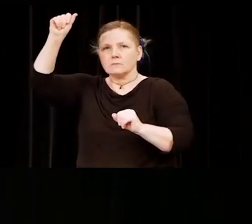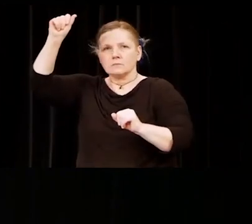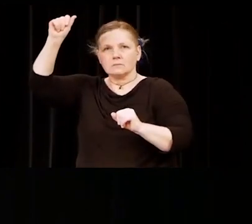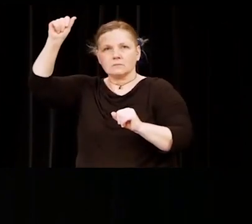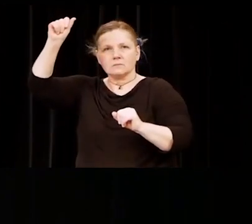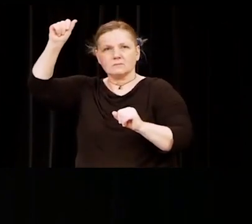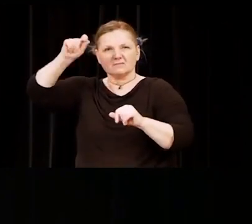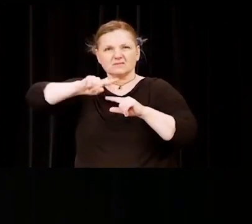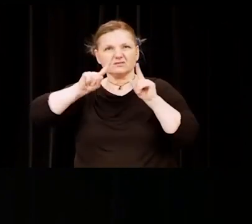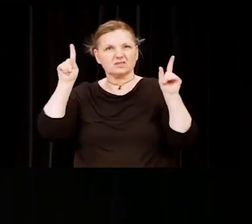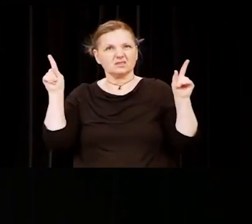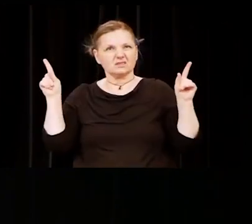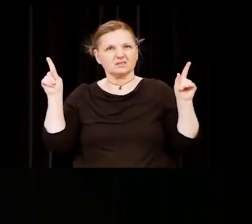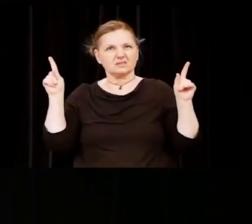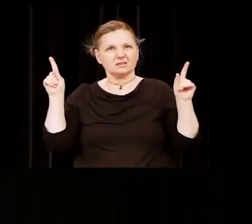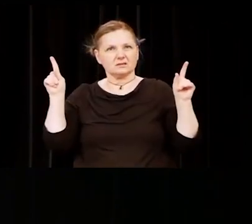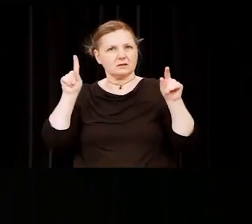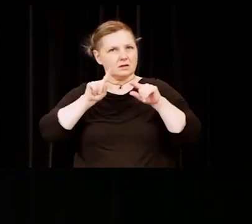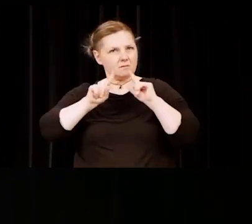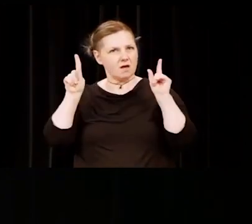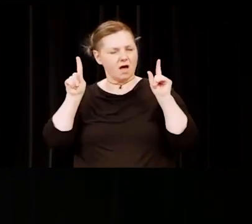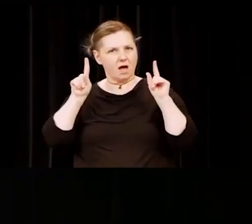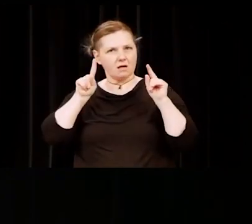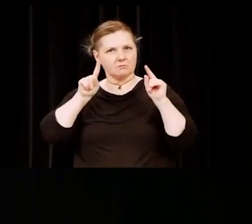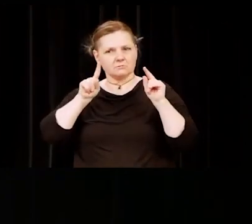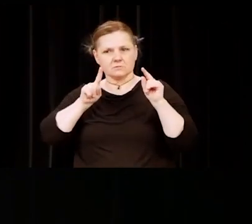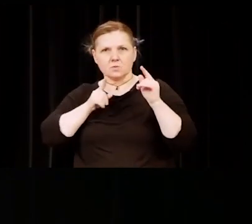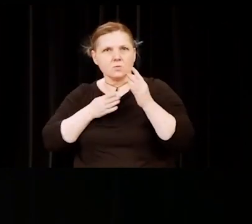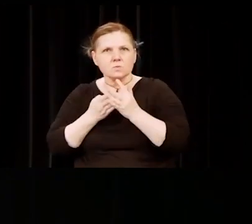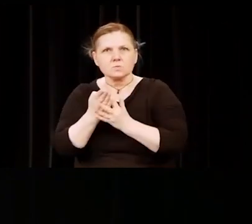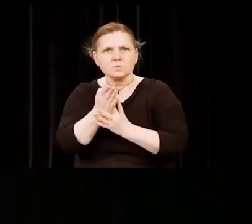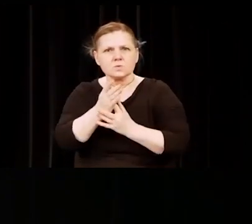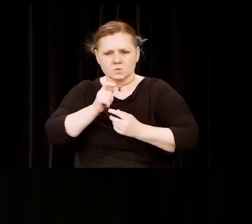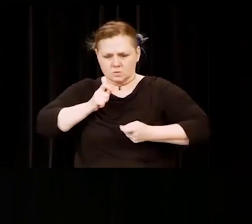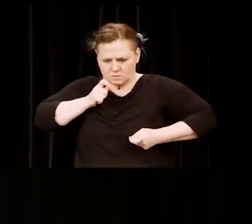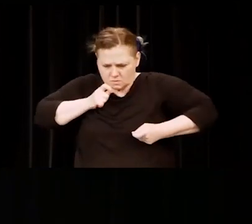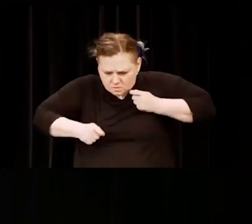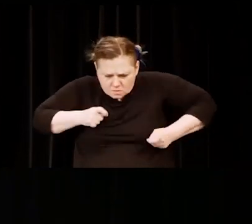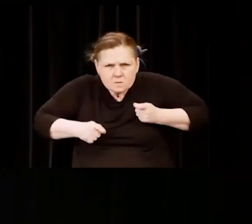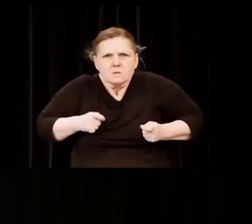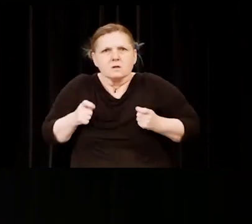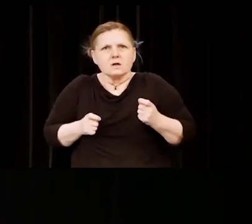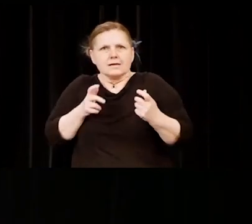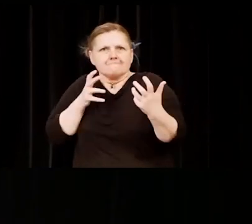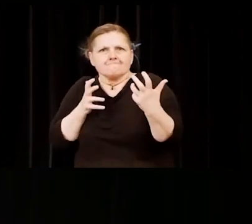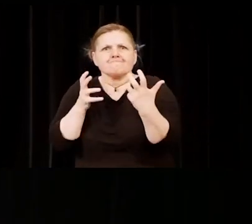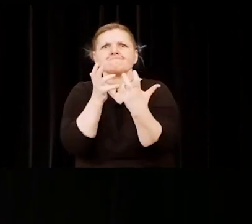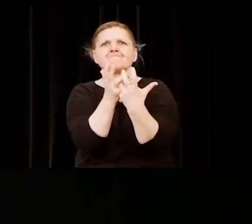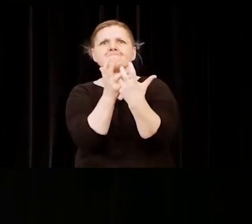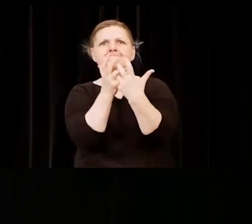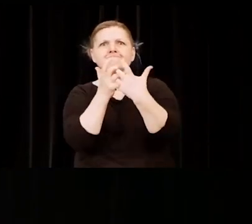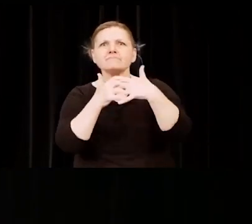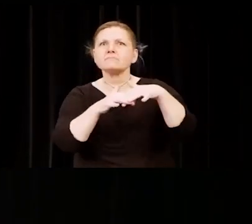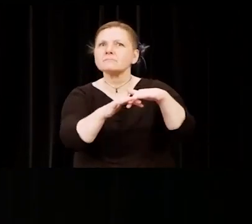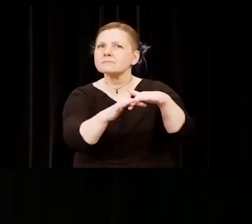And then you adjusted. Soon thereafter, faculty learned new techniques for teaching remotely.